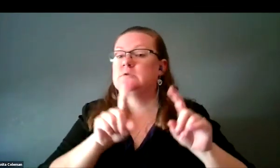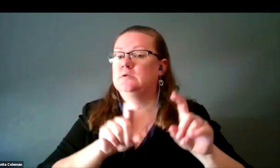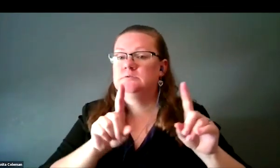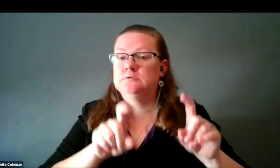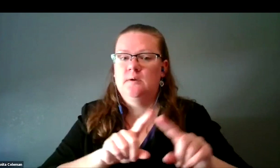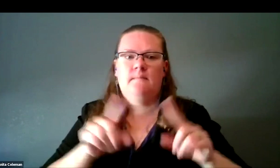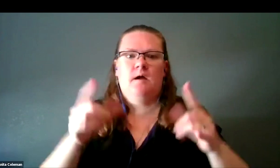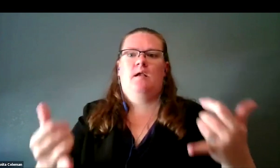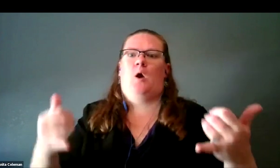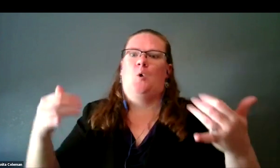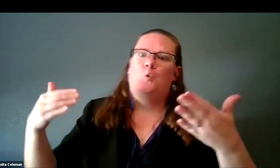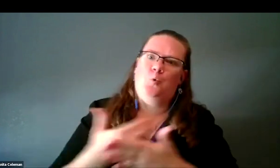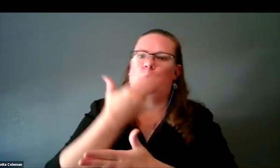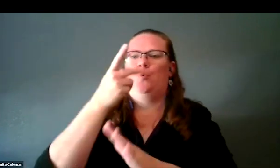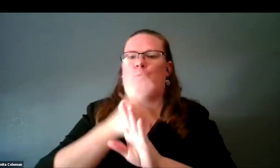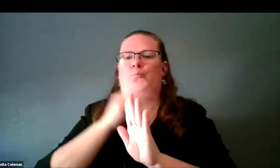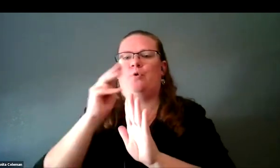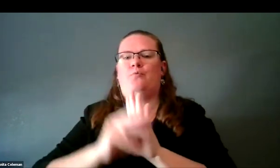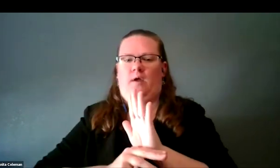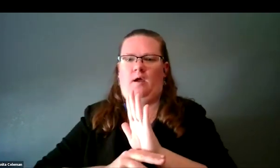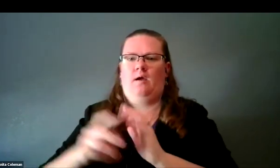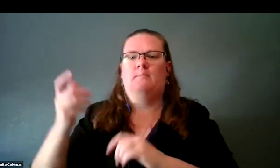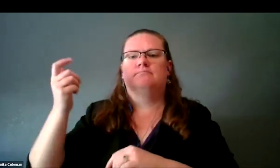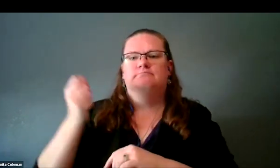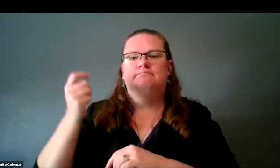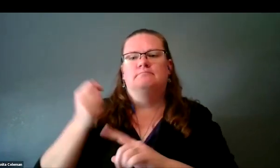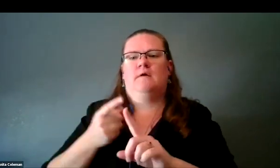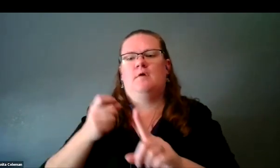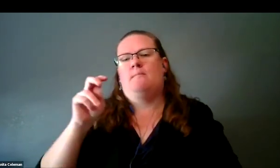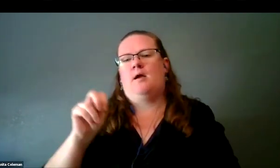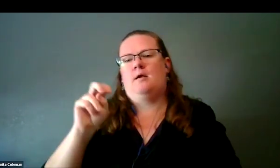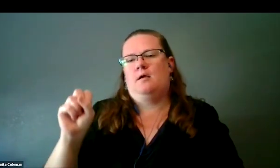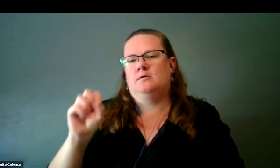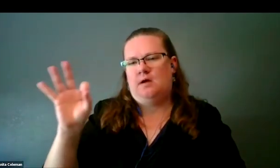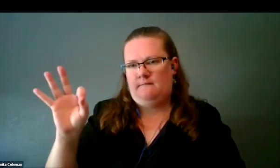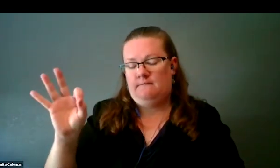Now, we have a new program funded by NSF. The students actually build the printers.